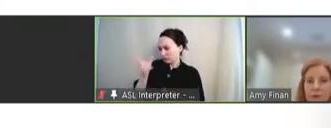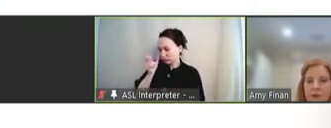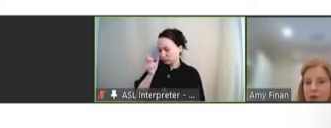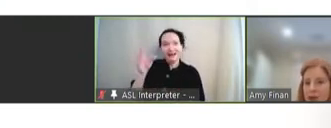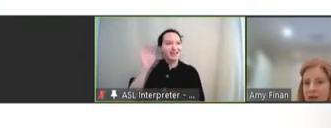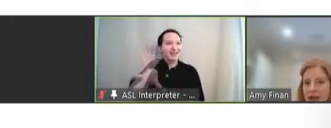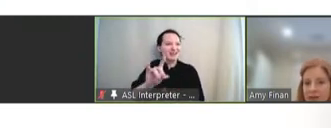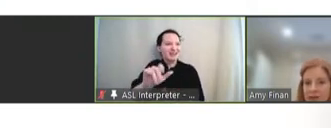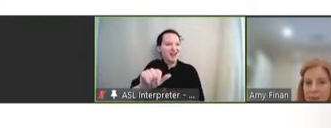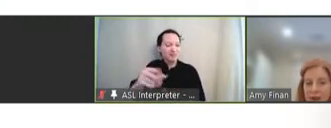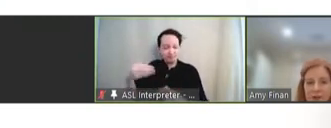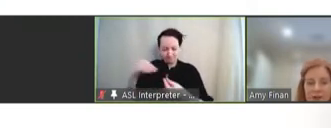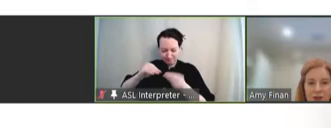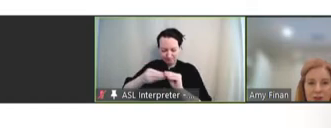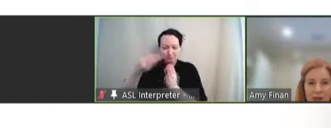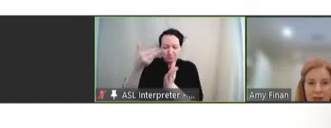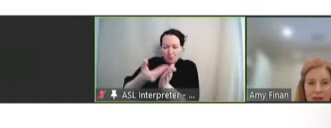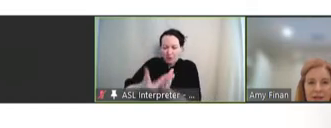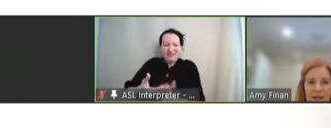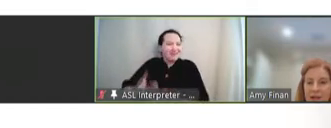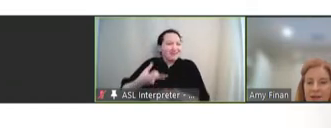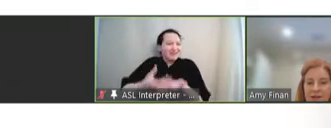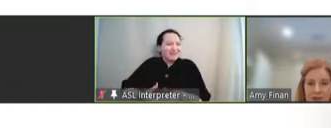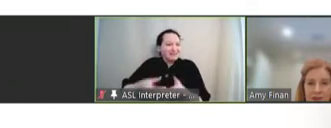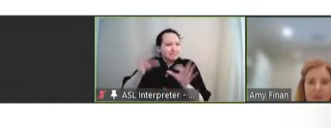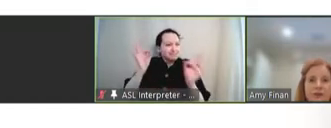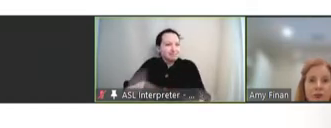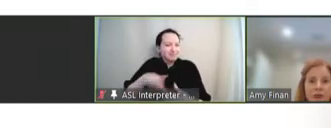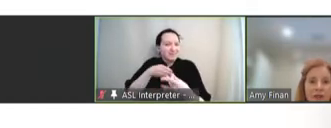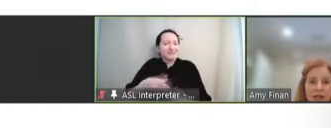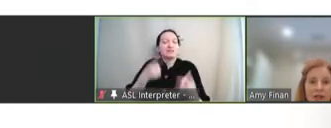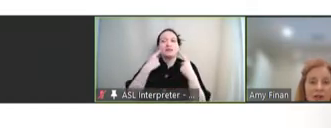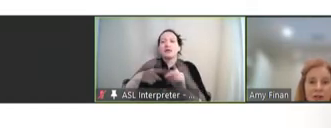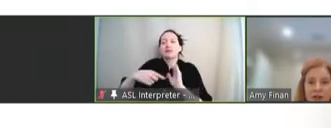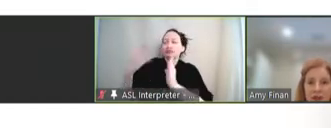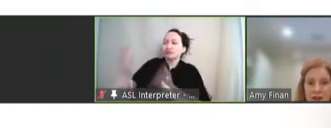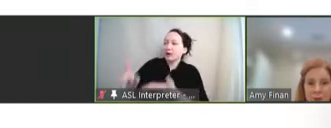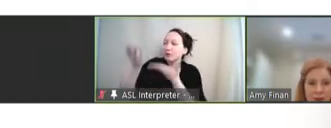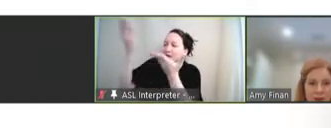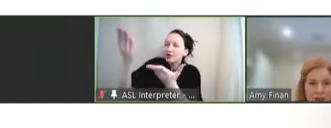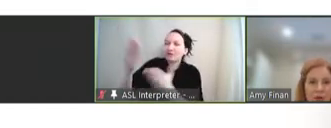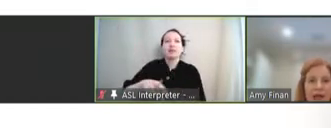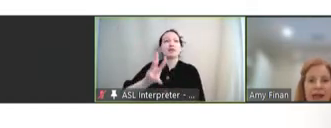help to drive evidence-based decision making that led to successful recommendations by the WHO